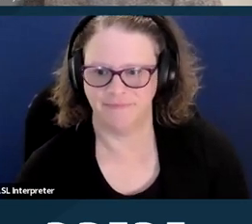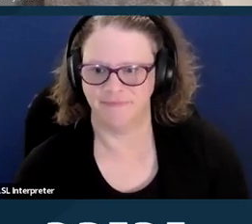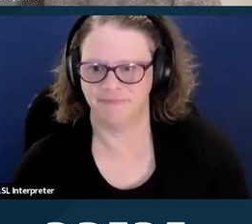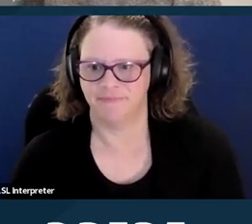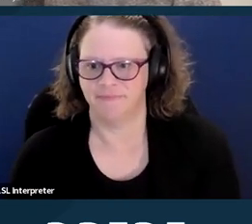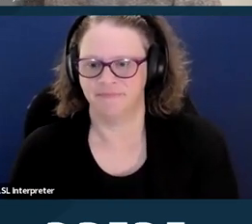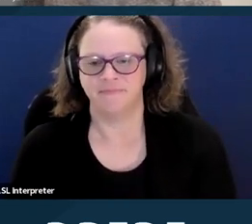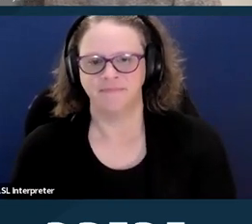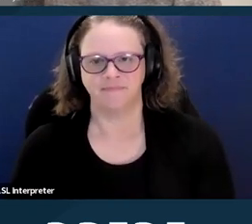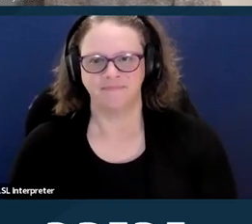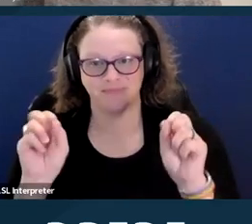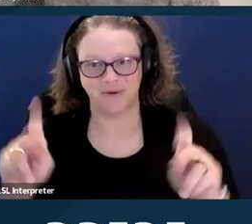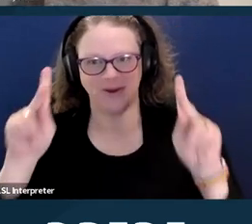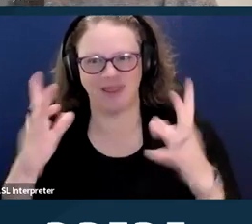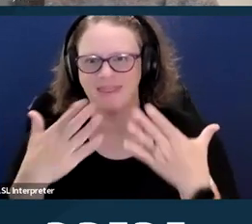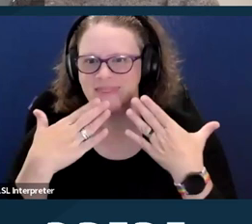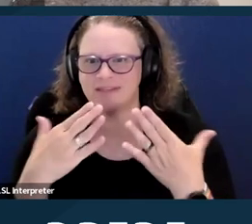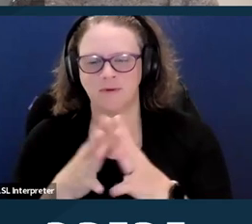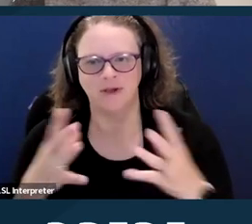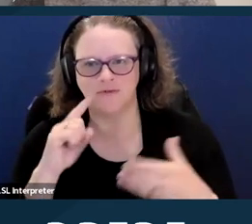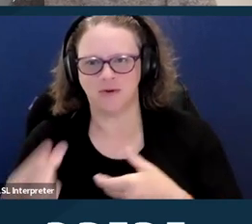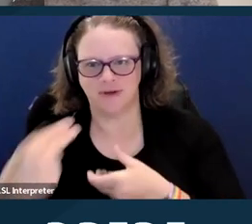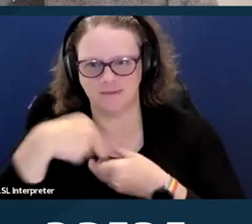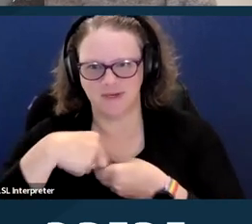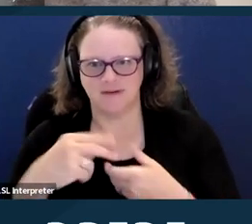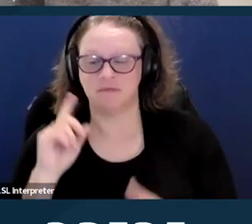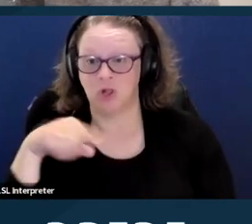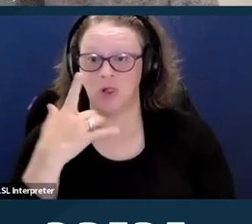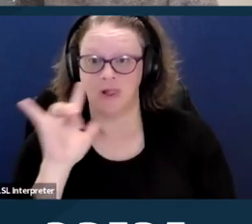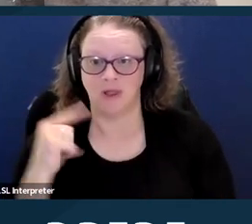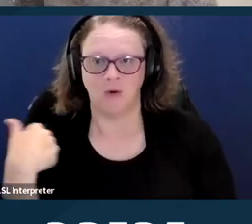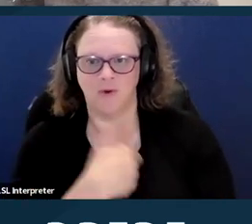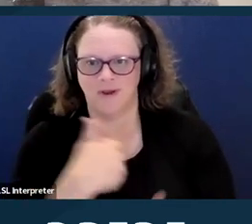Okay, thanks everyone for participating. It looks like we've got a lot of,